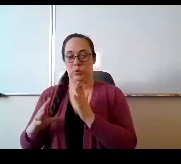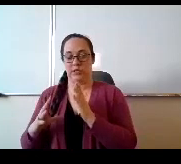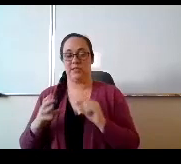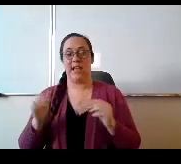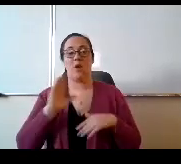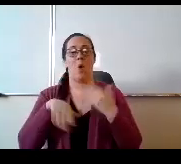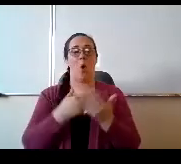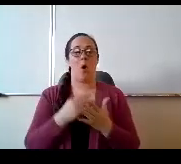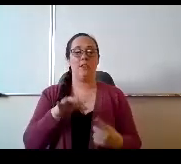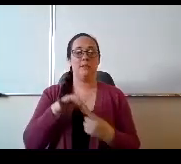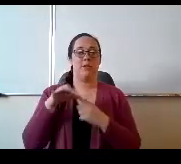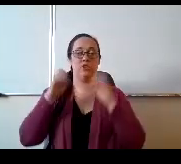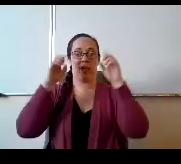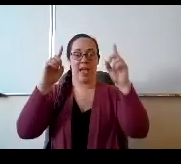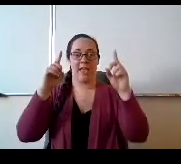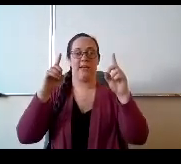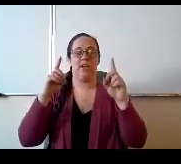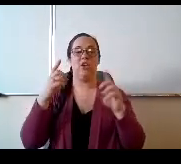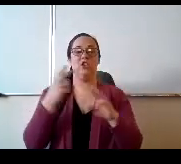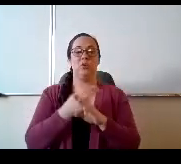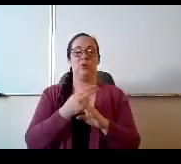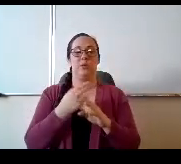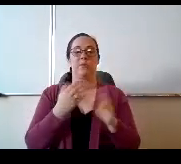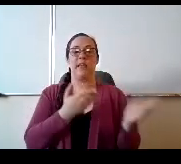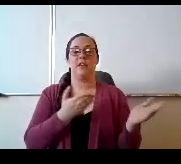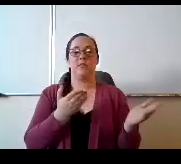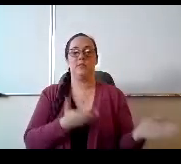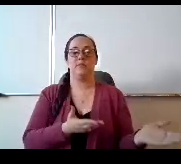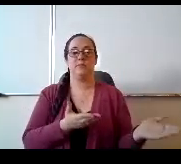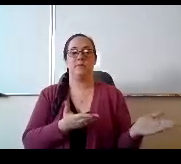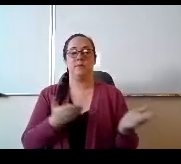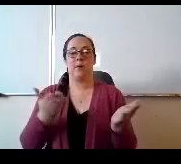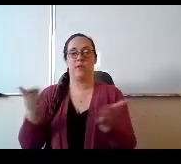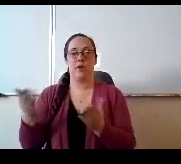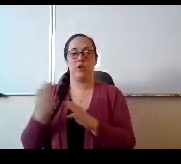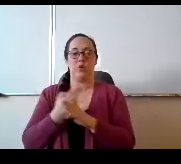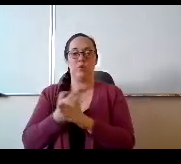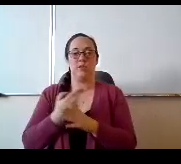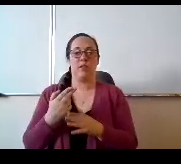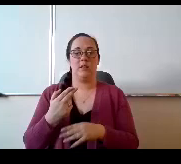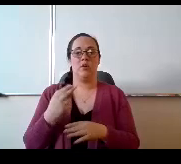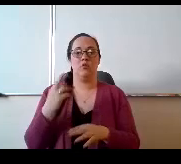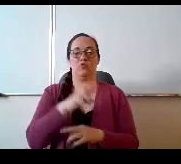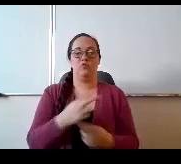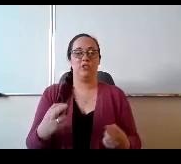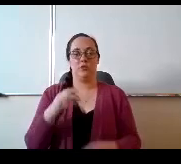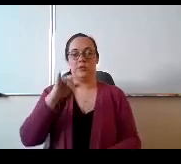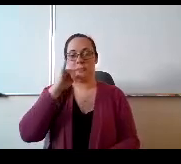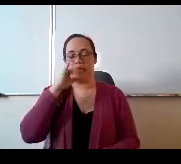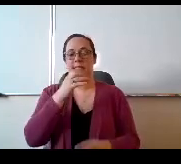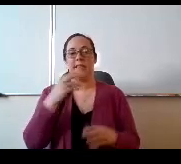who take the resource kids and they work in a in a push in and pull out model that works with that really